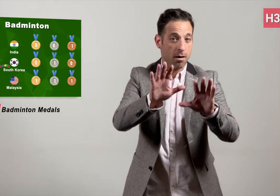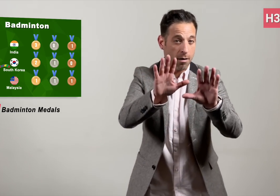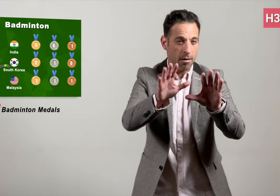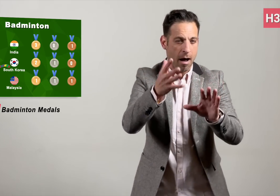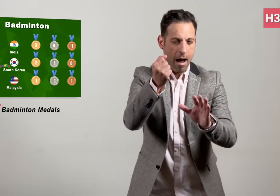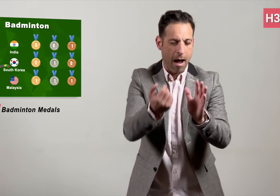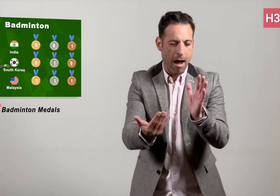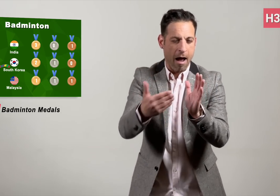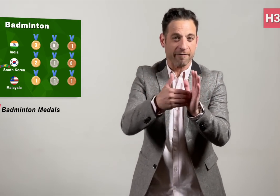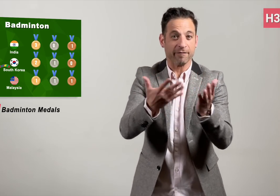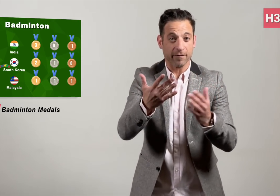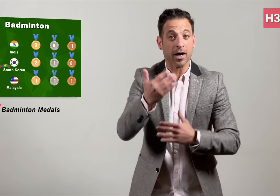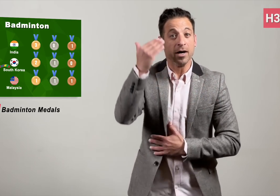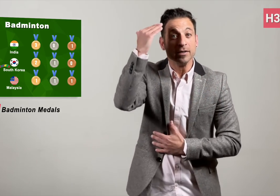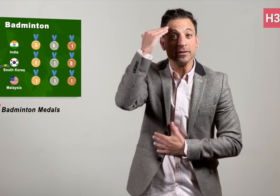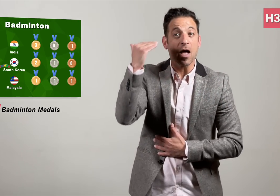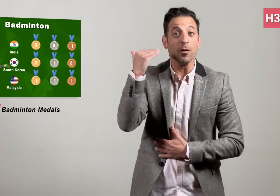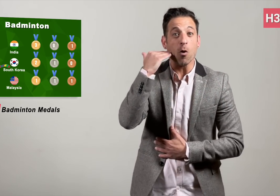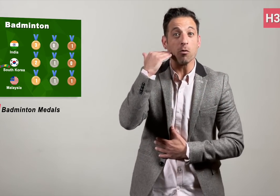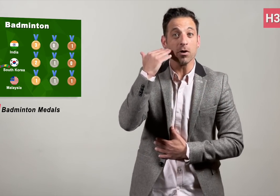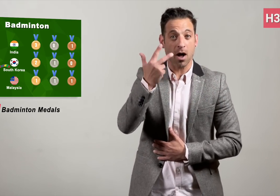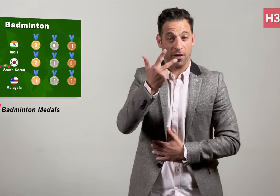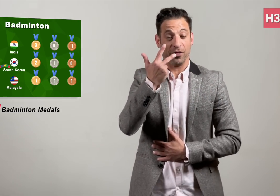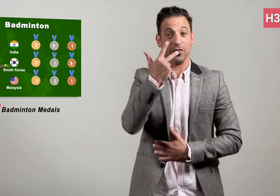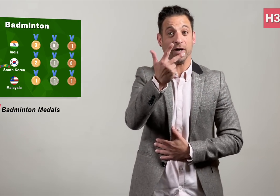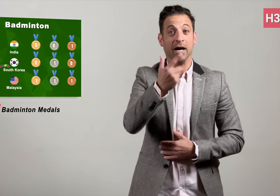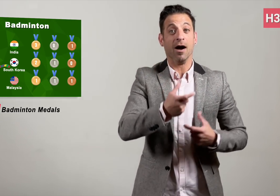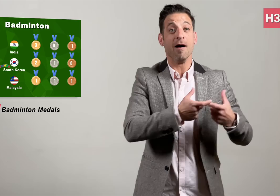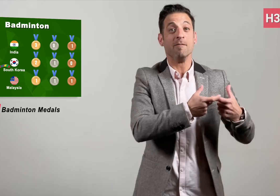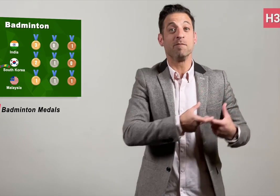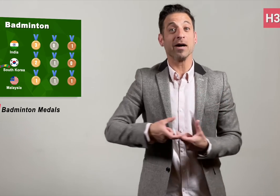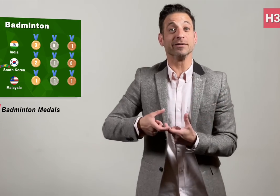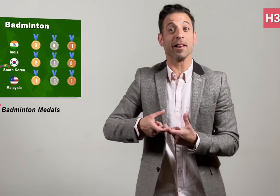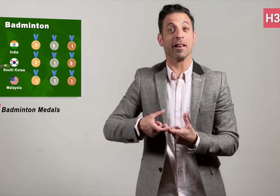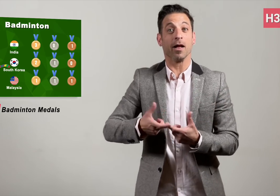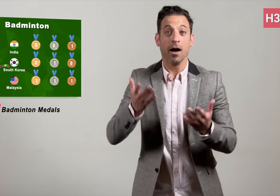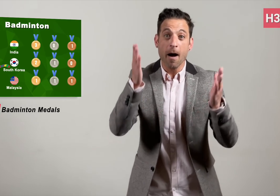South Korea accumulated three medals